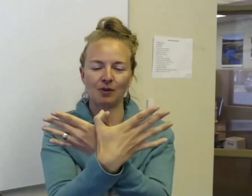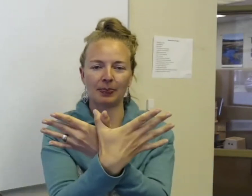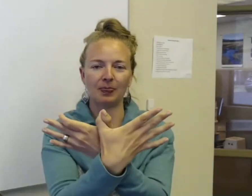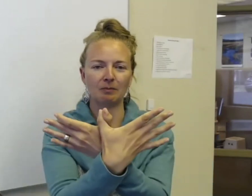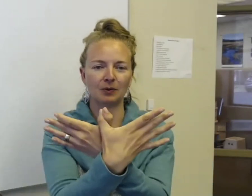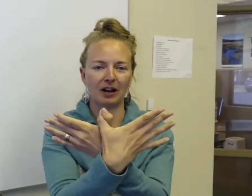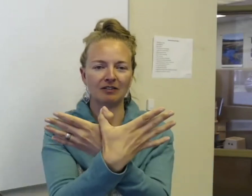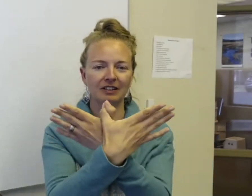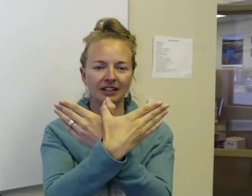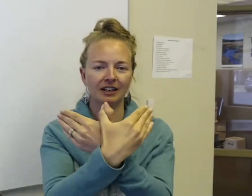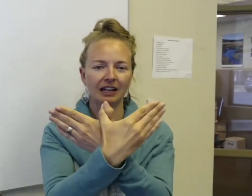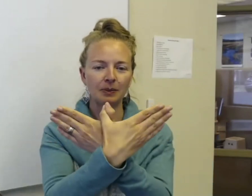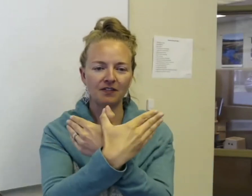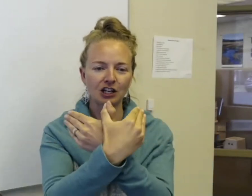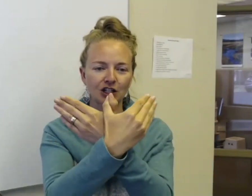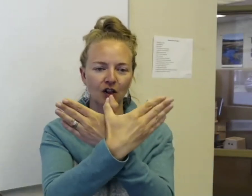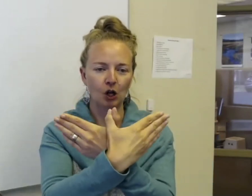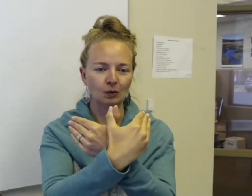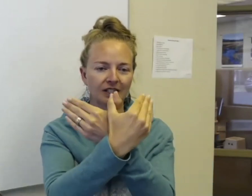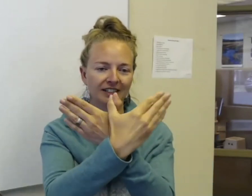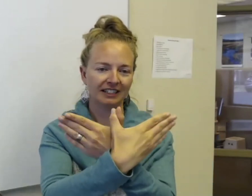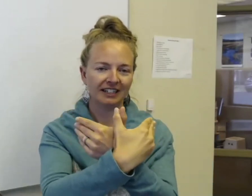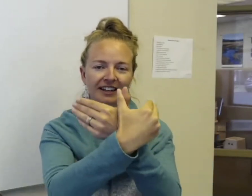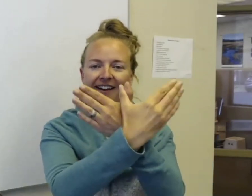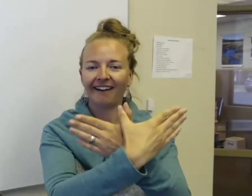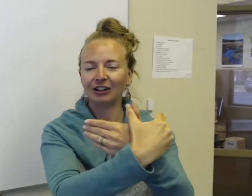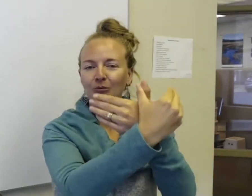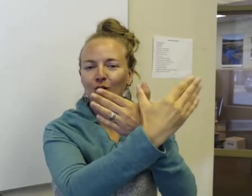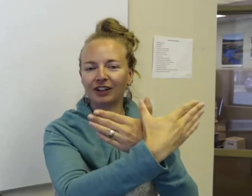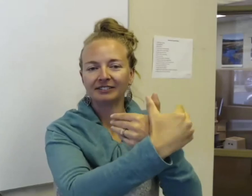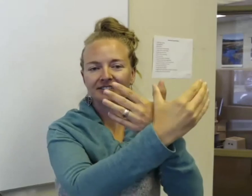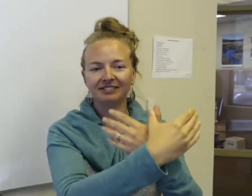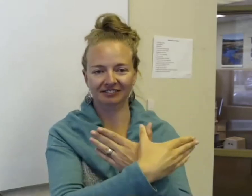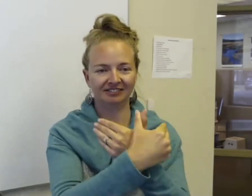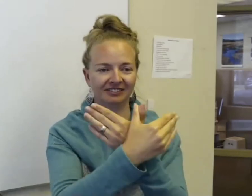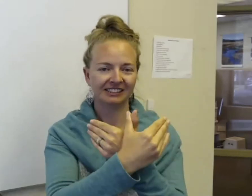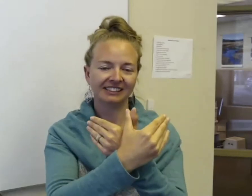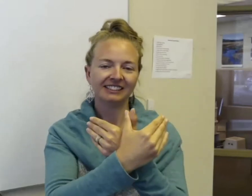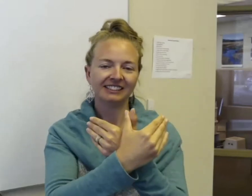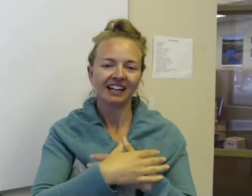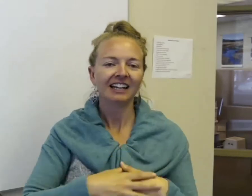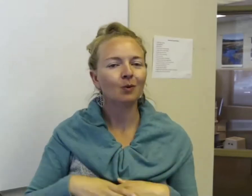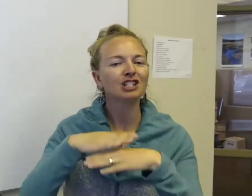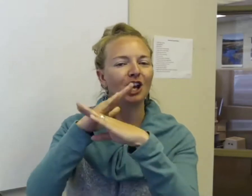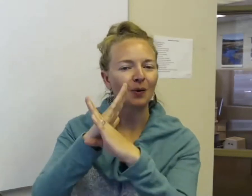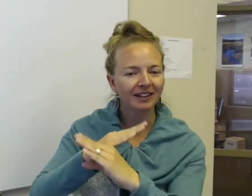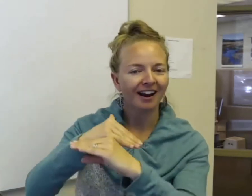of, wrap the thumbs around. Keep the fingers closed. You can move it. He was showing, kind